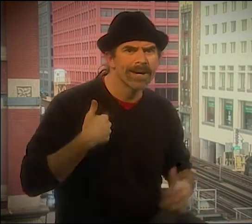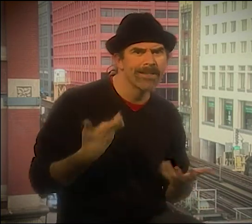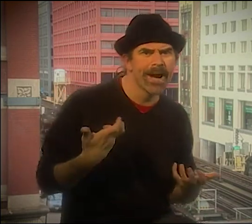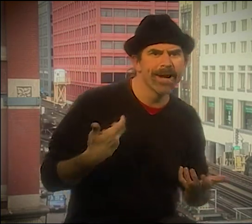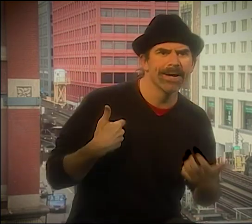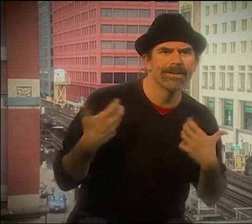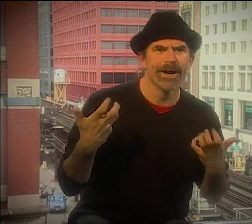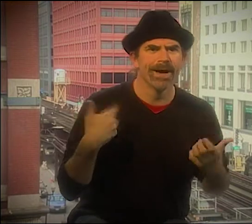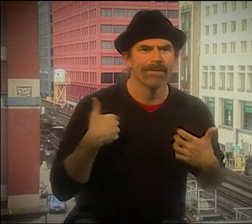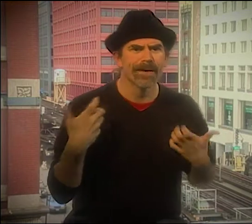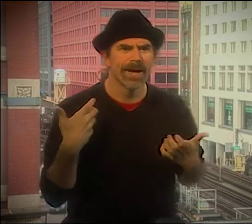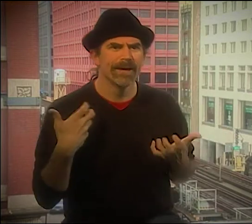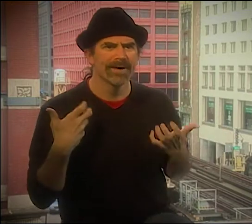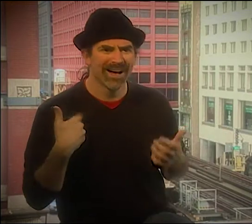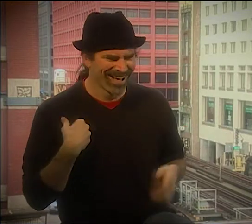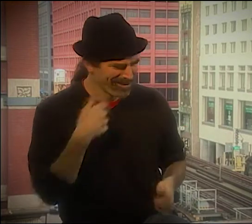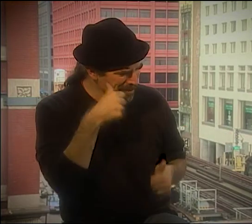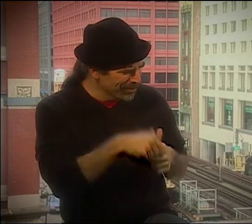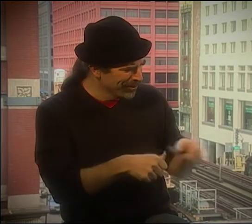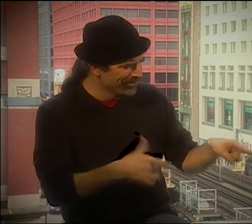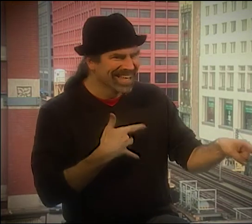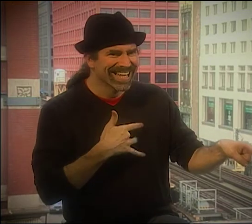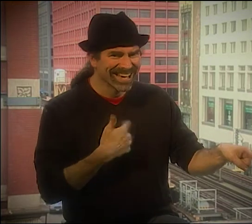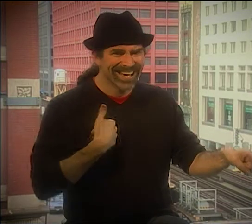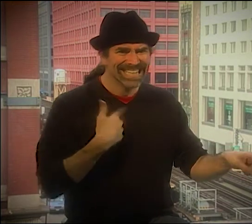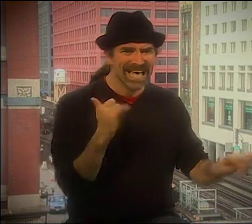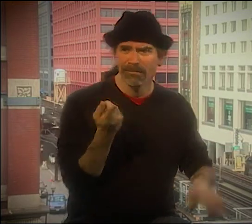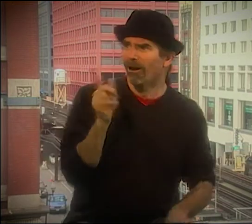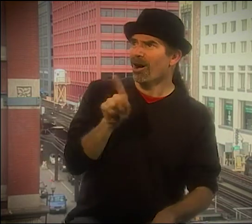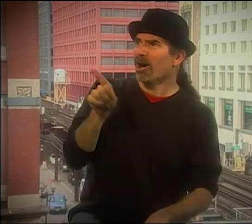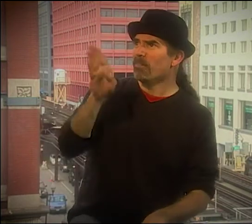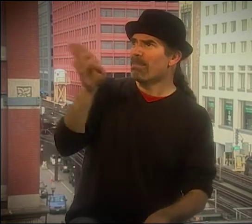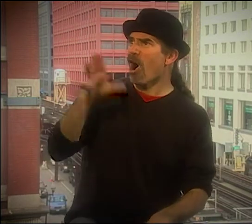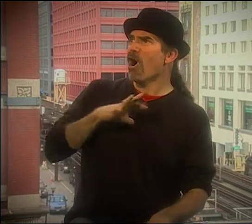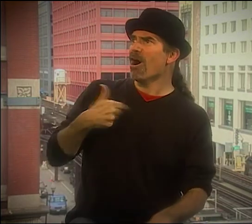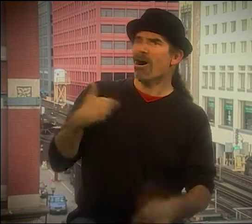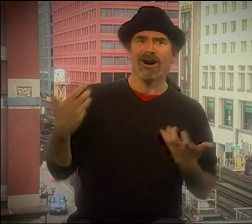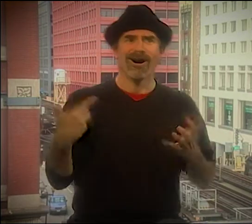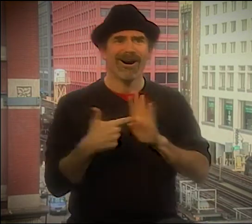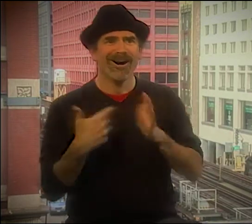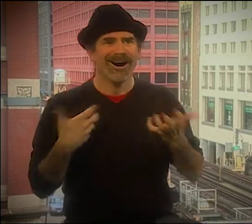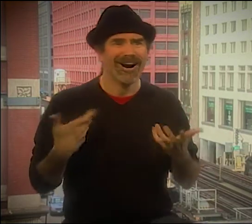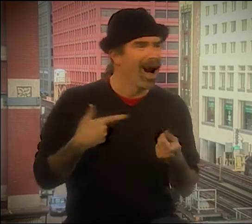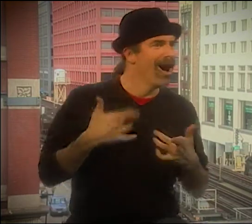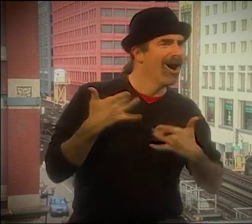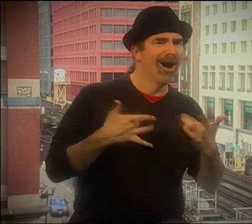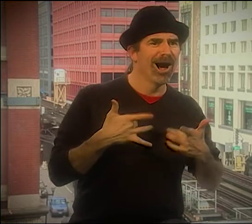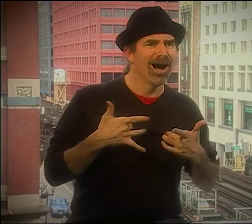WE STARTED GETTING MORE MONEY FROM THE GRANTS THAT WE WROTE EVERY YEAR. KENNY SAID, "WHAT ABOUT YOUNGER PEOPLE WHO WANT TO TRY